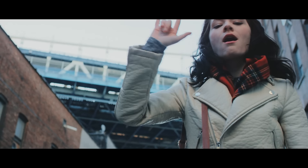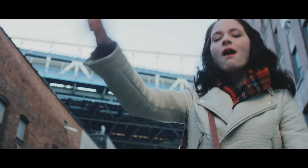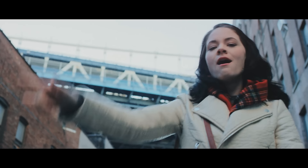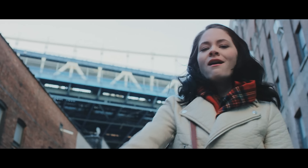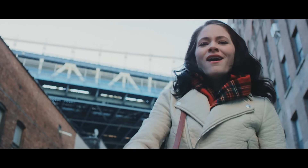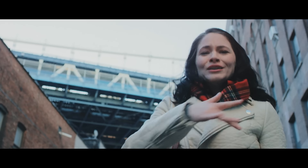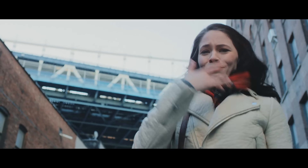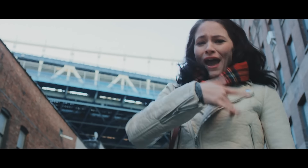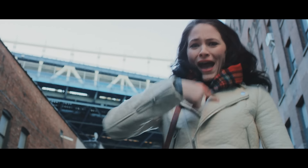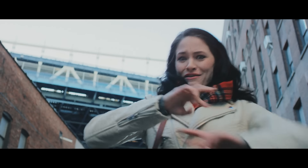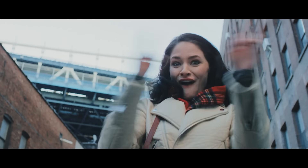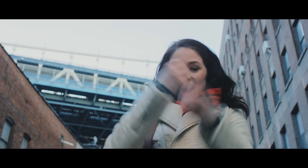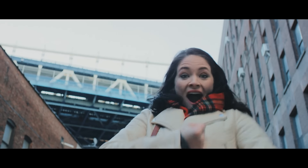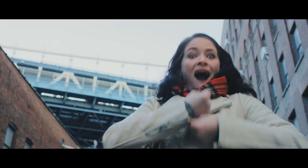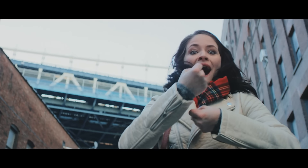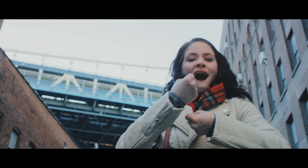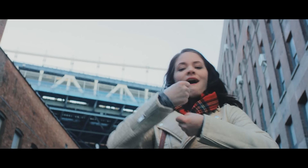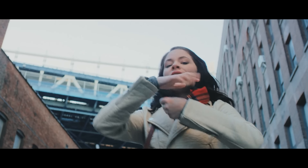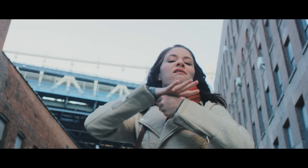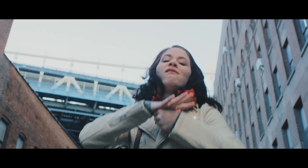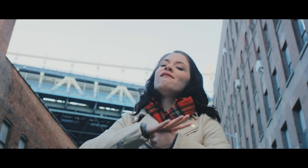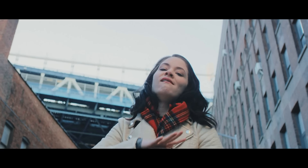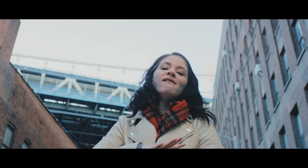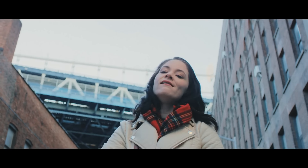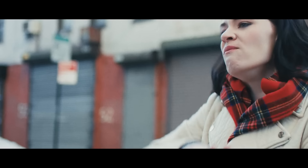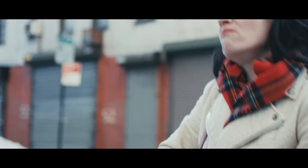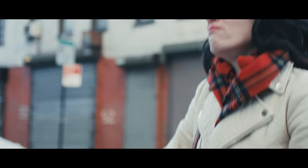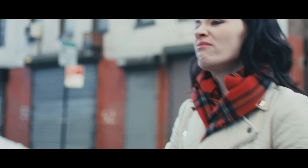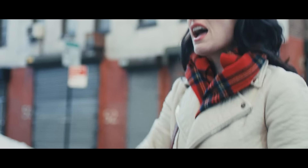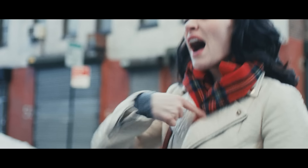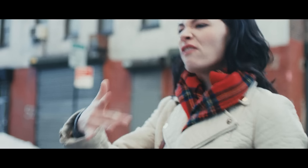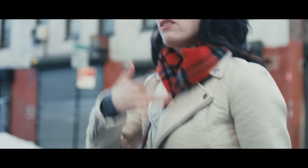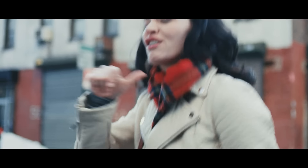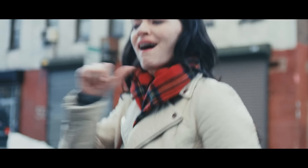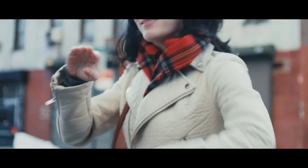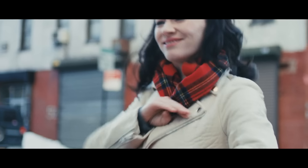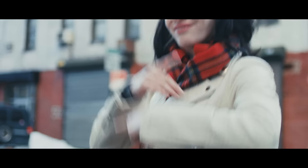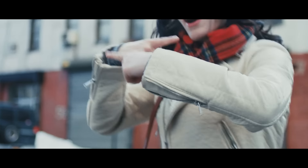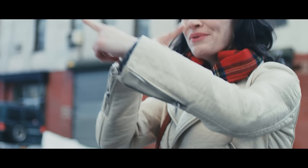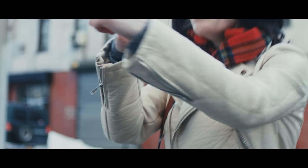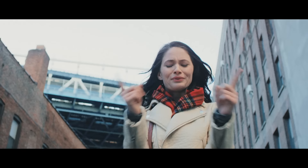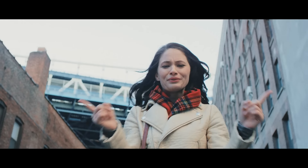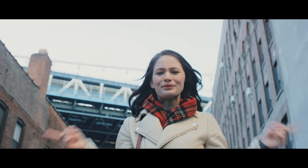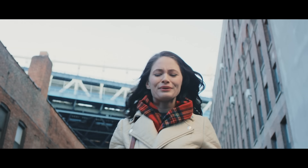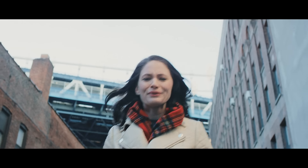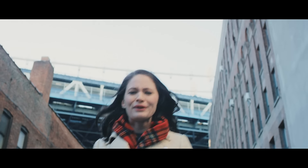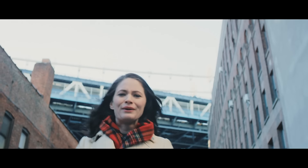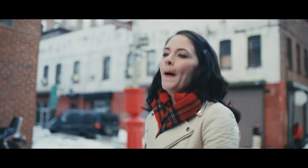I SWEAR I KNEW JUST WHAT TO SAY THE SALT AIR ON THE TIP OF MY TONGUE BUT I DON'T FEEL GOOD ENOUGH FOR ANYONE